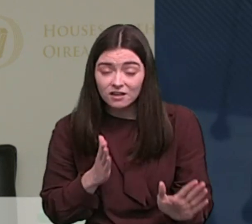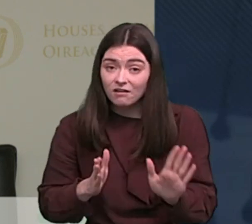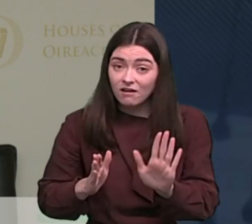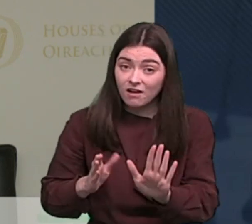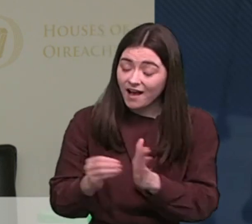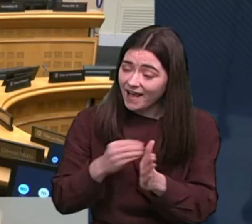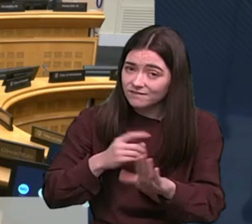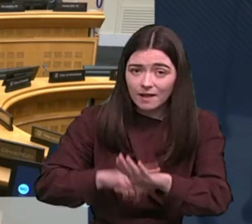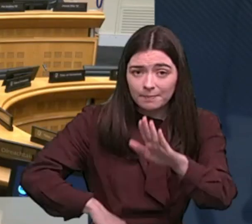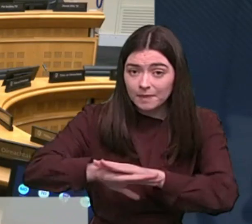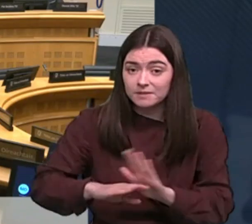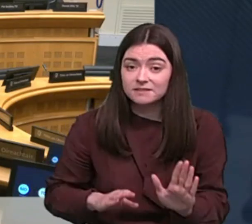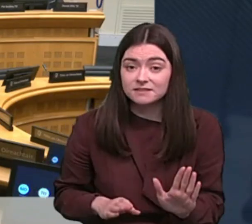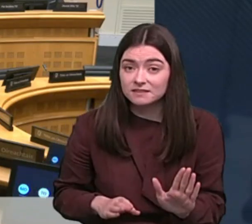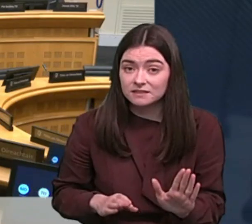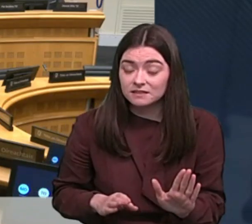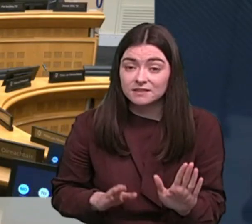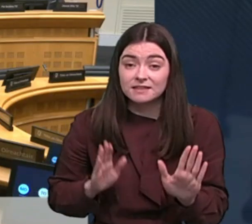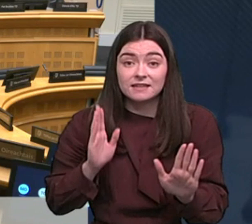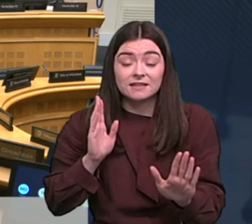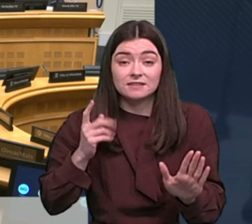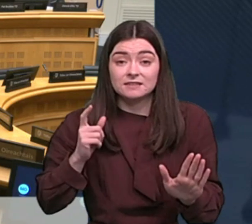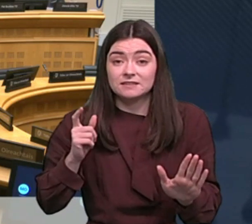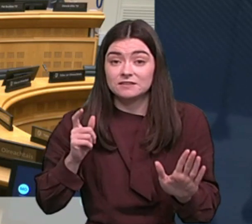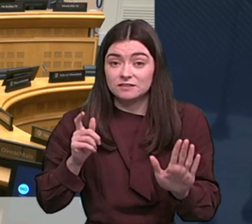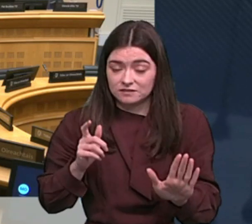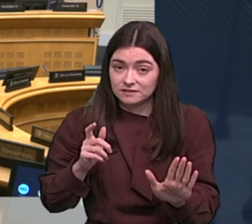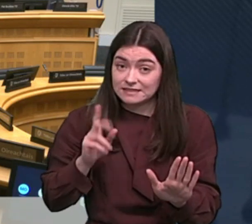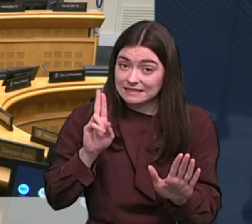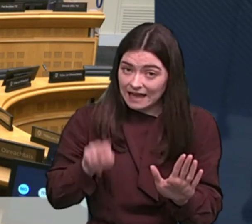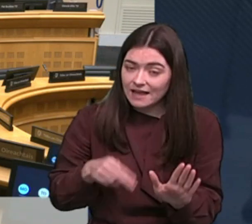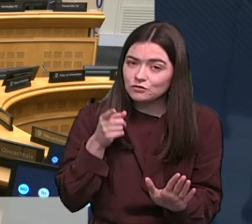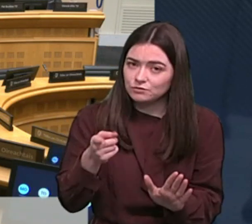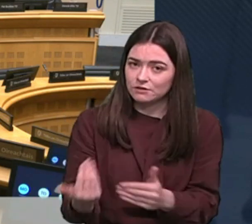to finish up and I have a minimum... can you take responsibility for the use of your reports